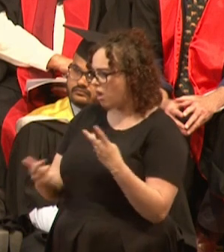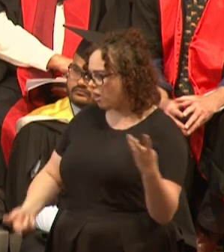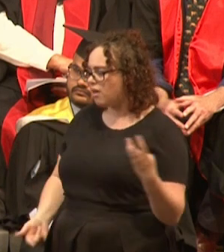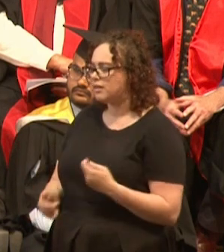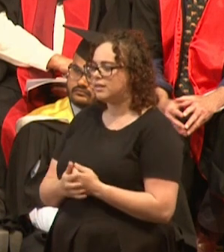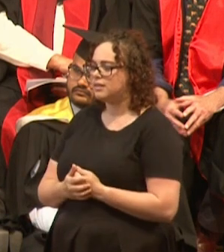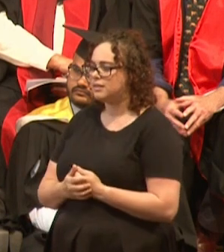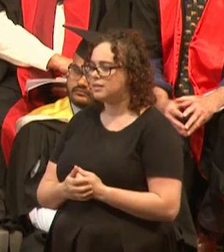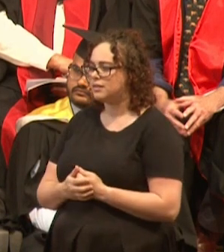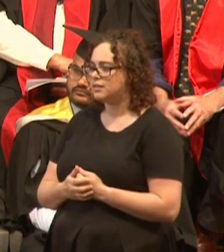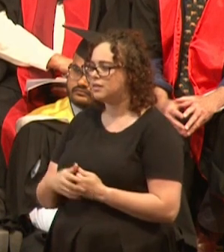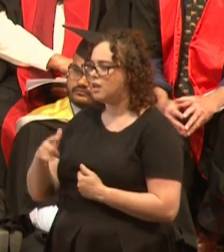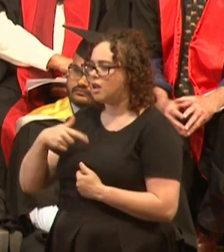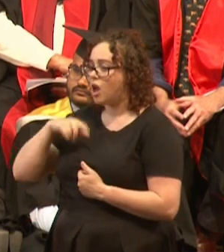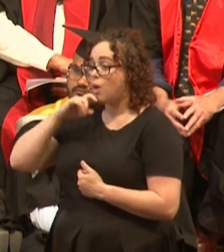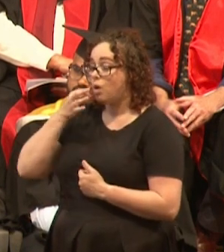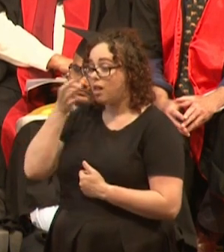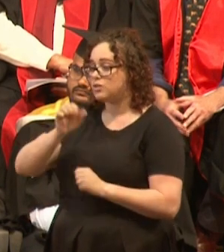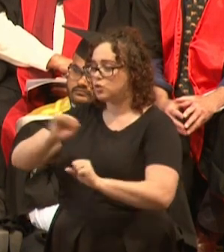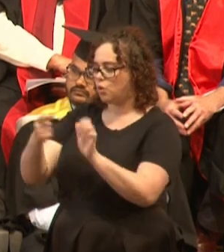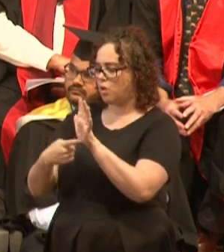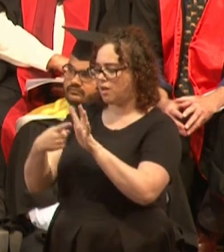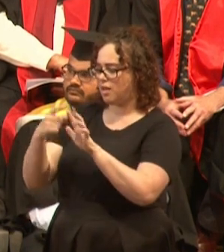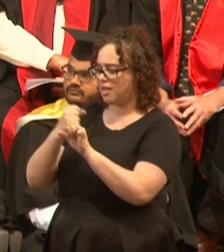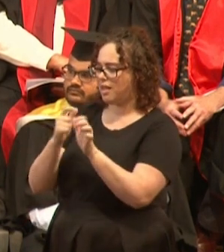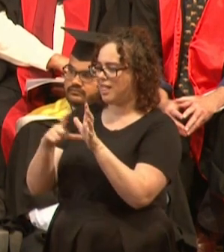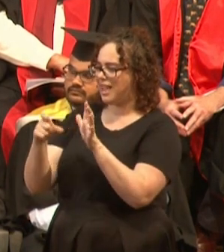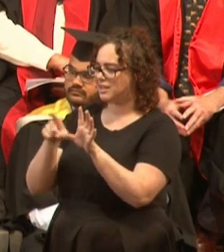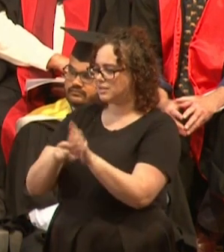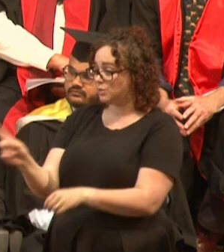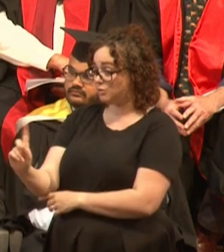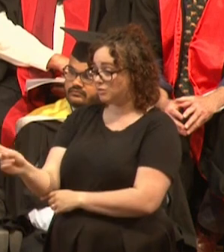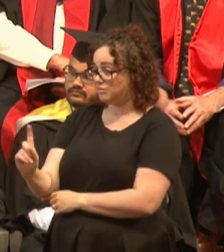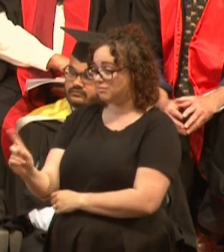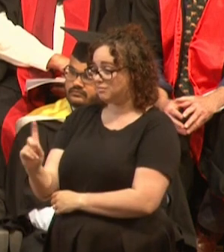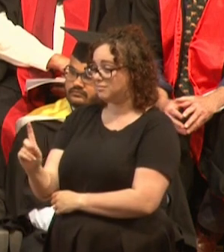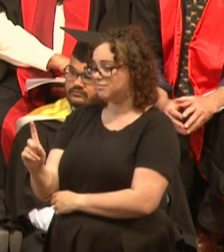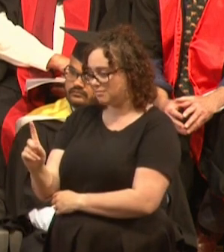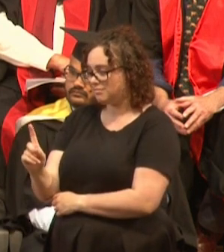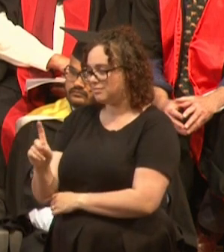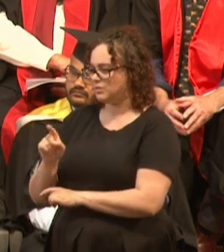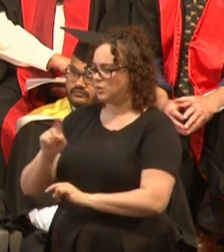And I'll ask you, what is going to be your legacy? I challenge you to now go forward and make it happen.